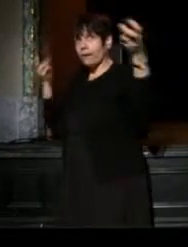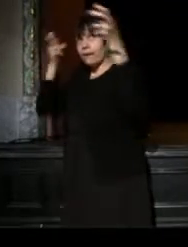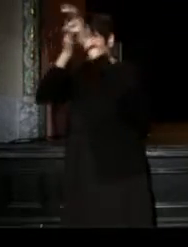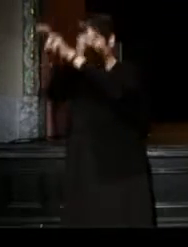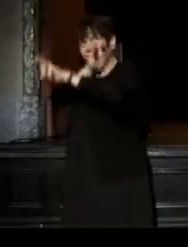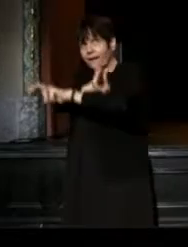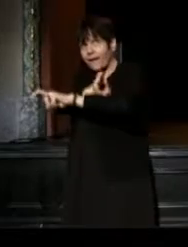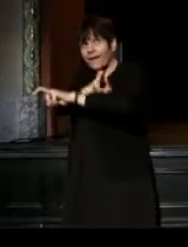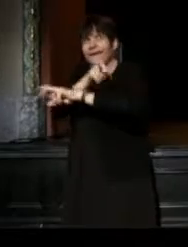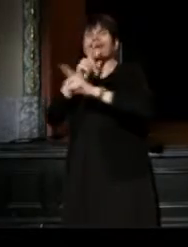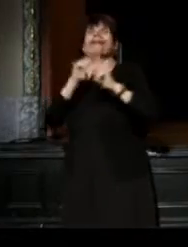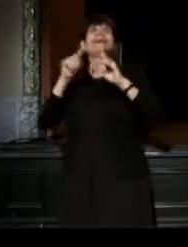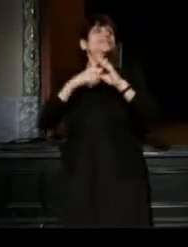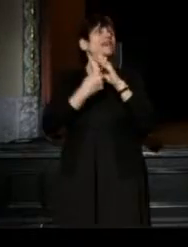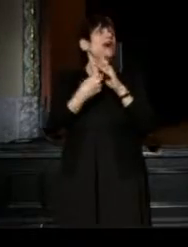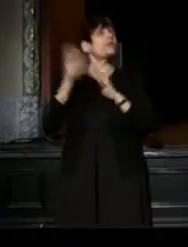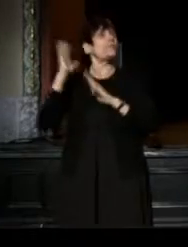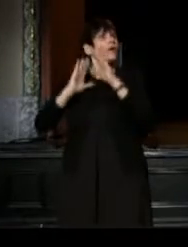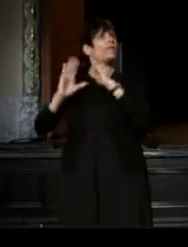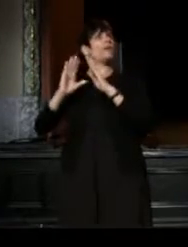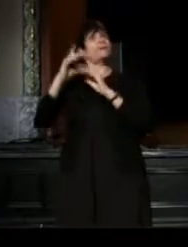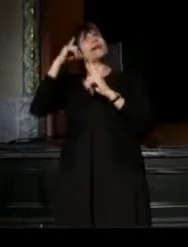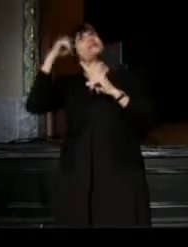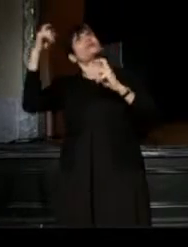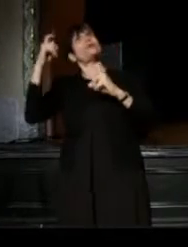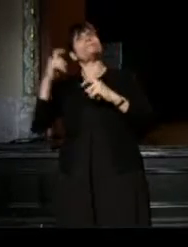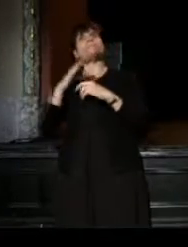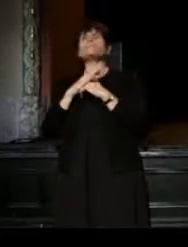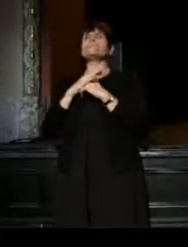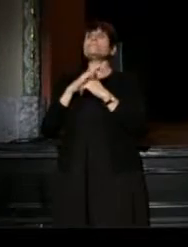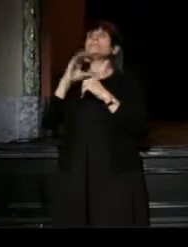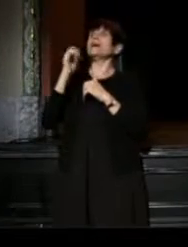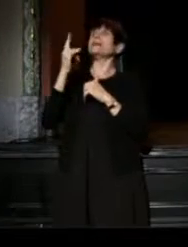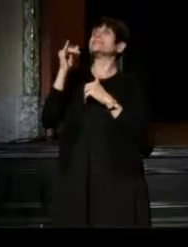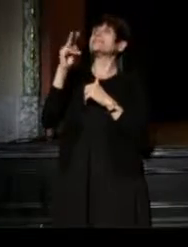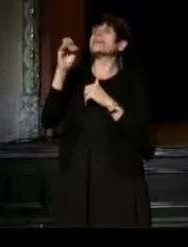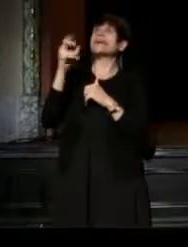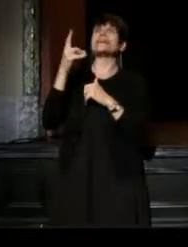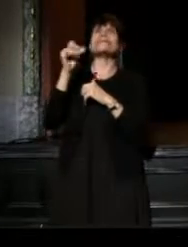starting with Idris Ackamoor the Executive Director, - he would love this -